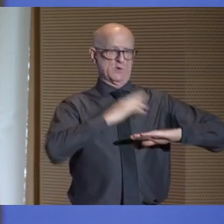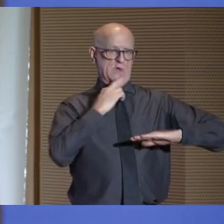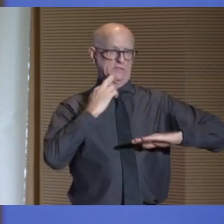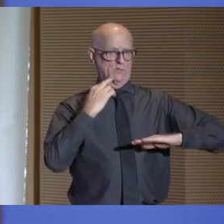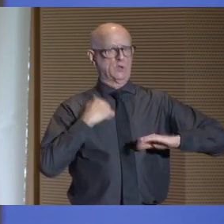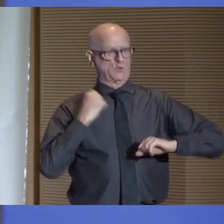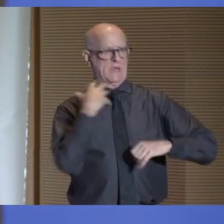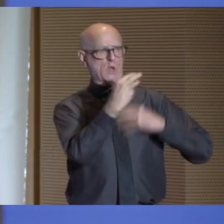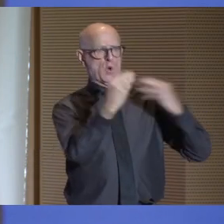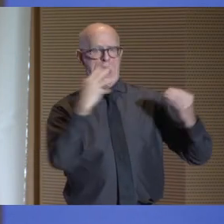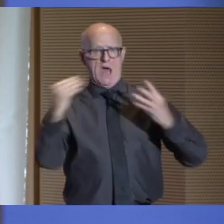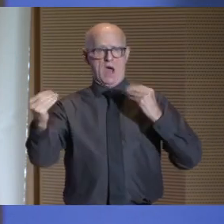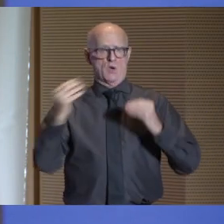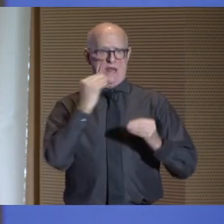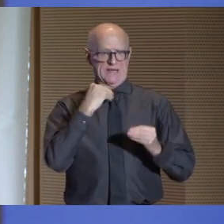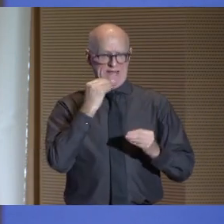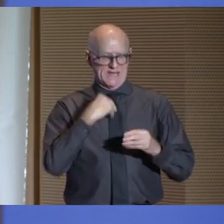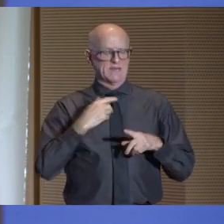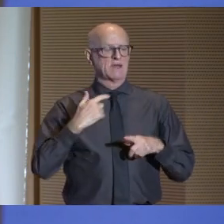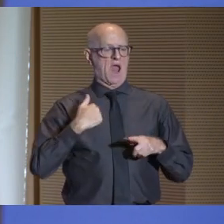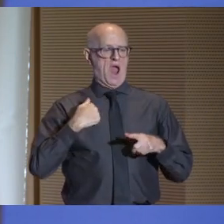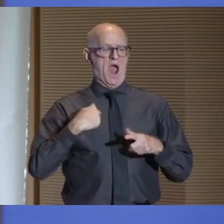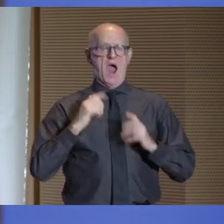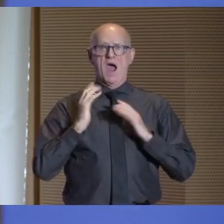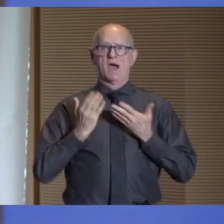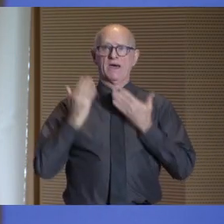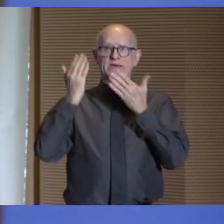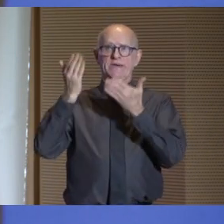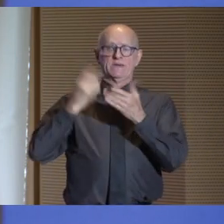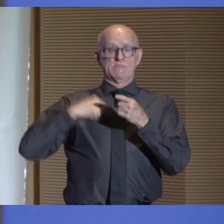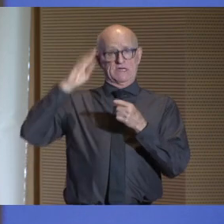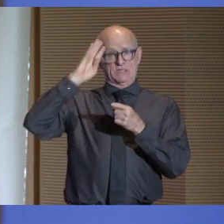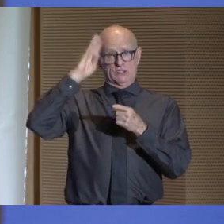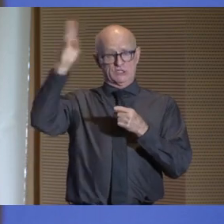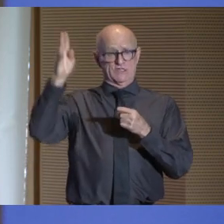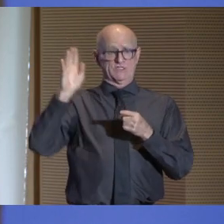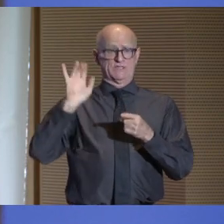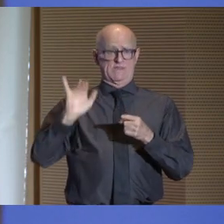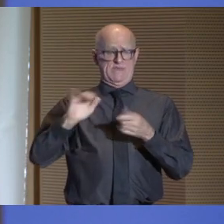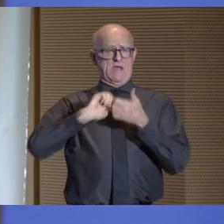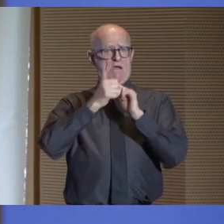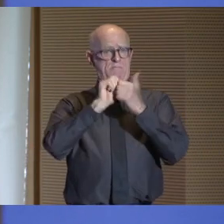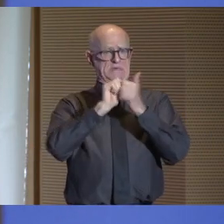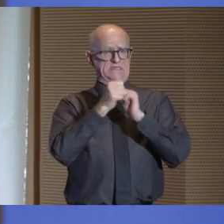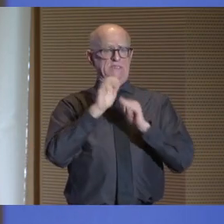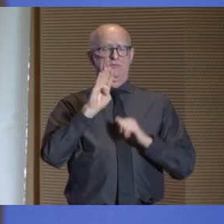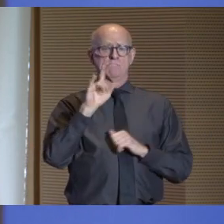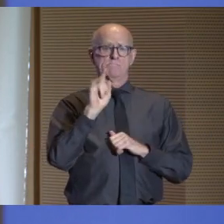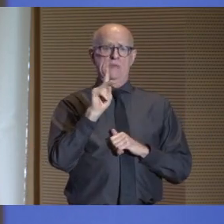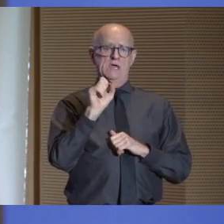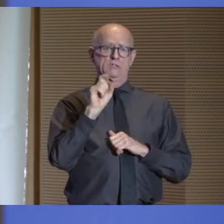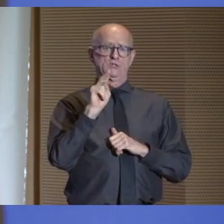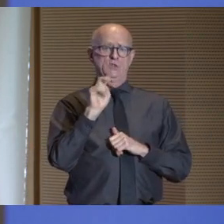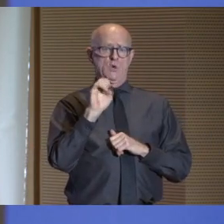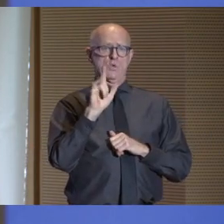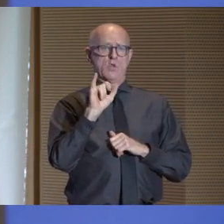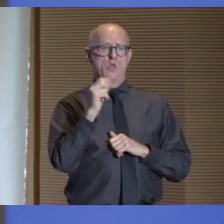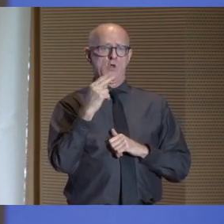I entered my invention into the Blackstone LaunchPad Idea Competition, and I won. I won the national round